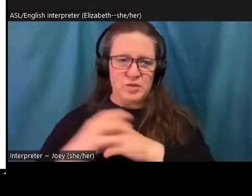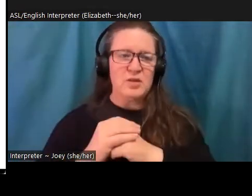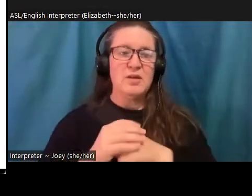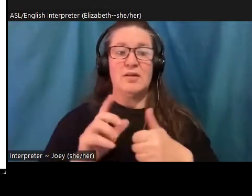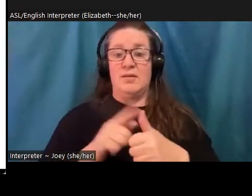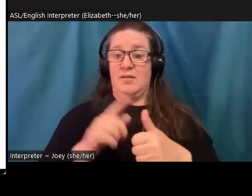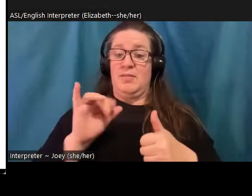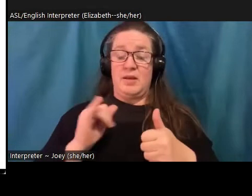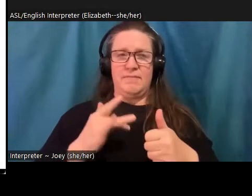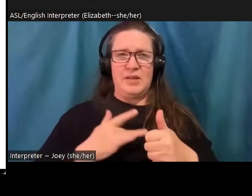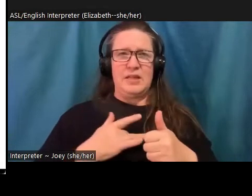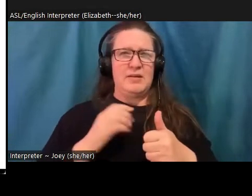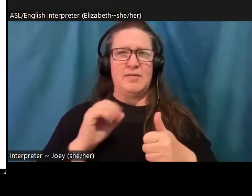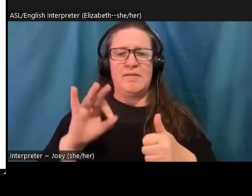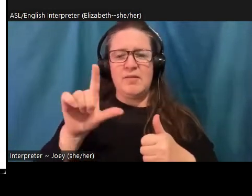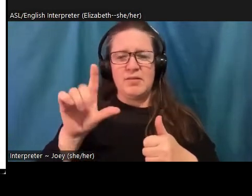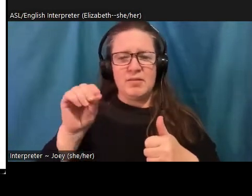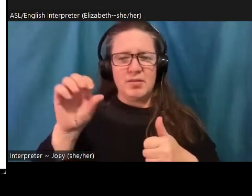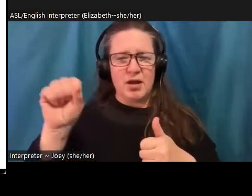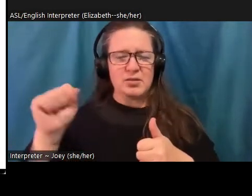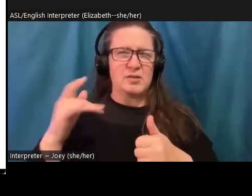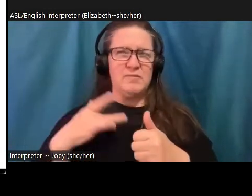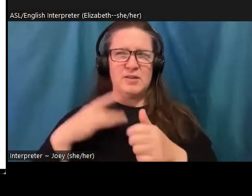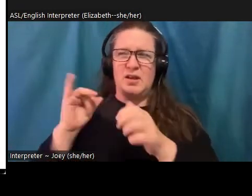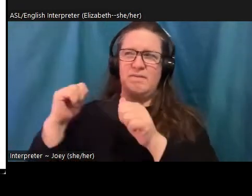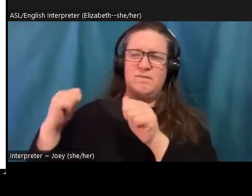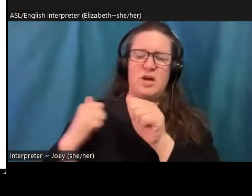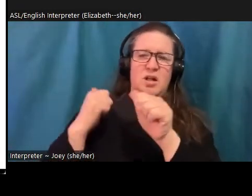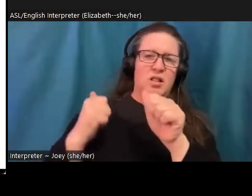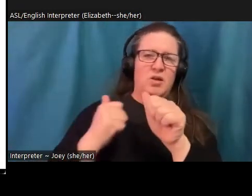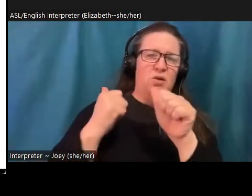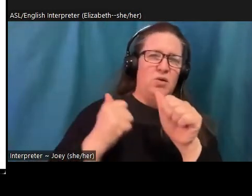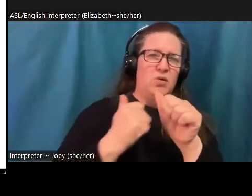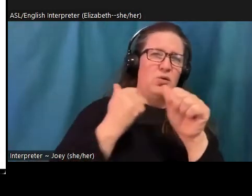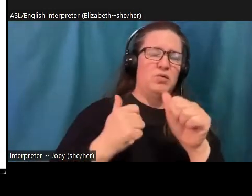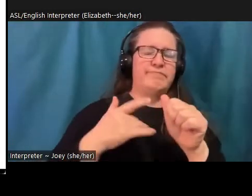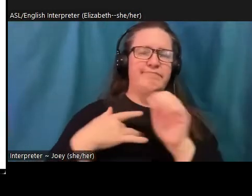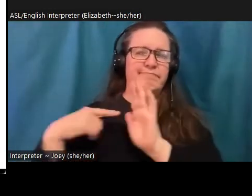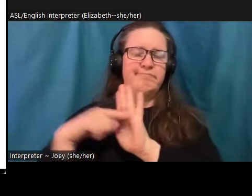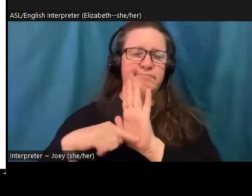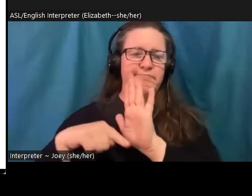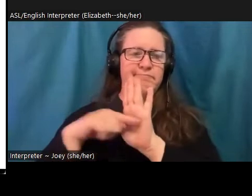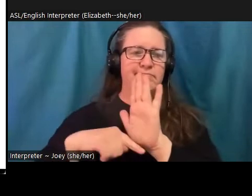think that best falls in that first category on the slide. Under this concept of soulless Dahlia. Many of you are probably